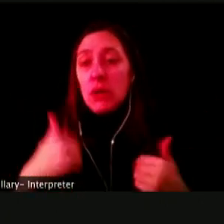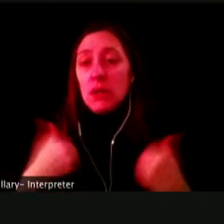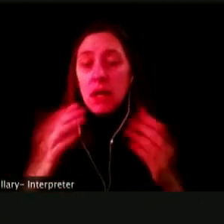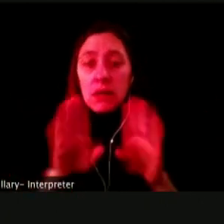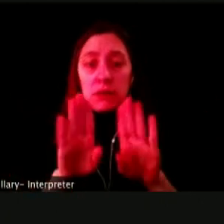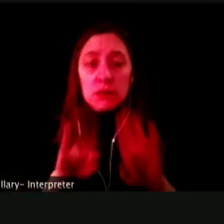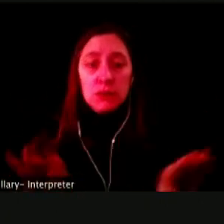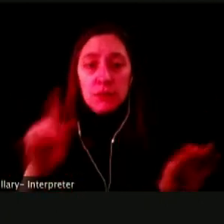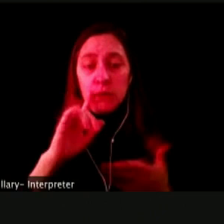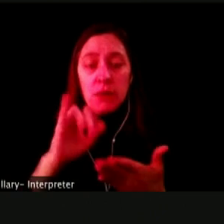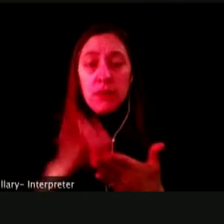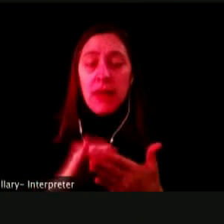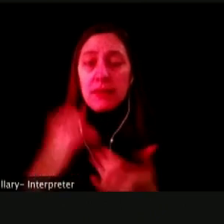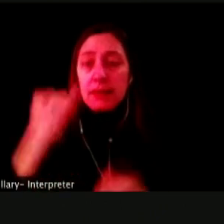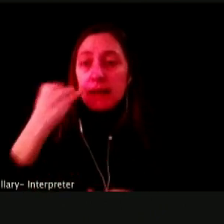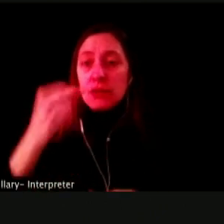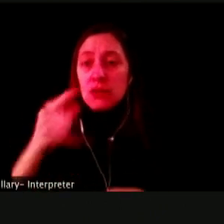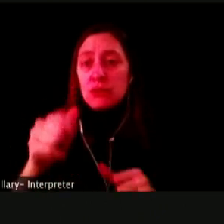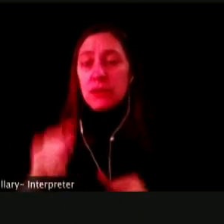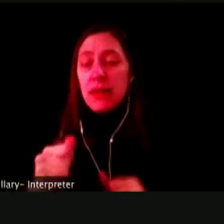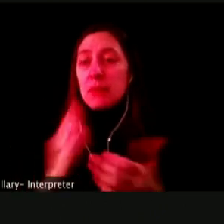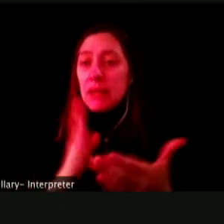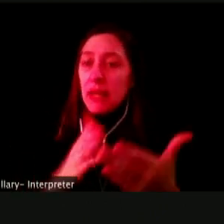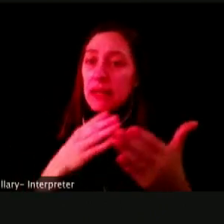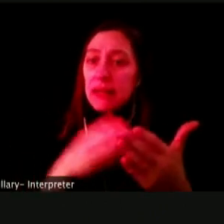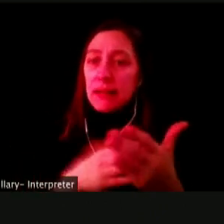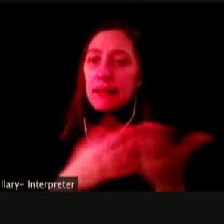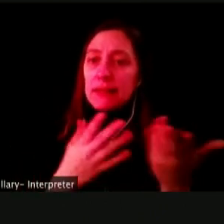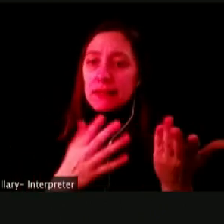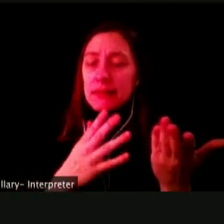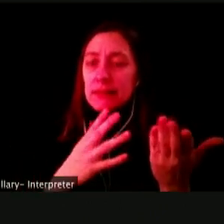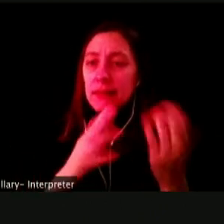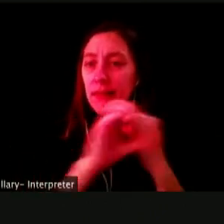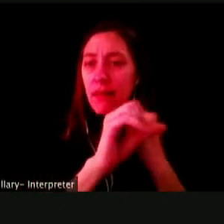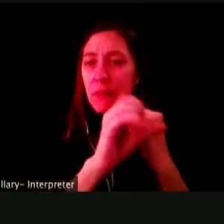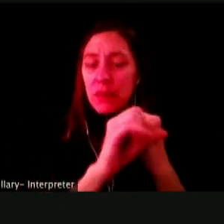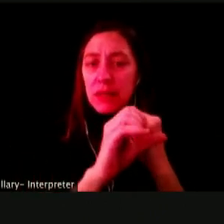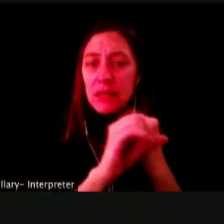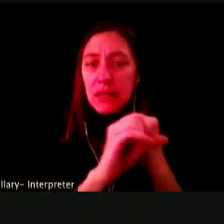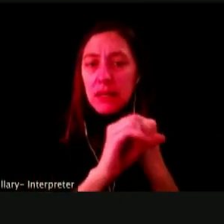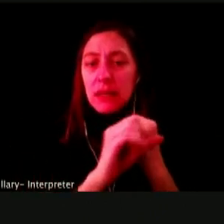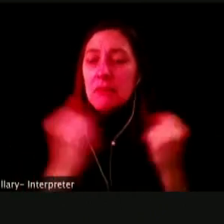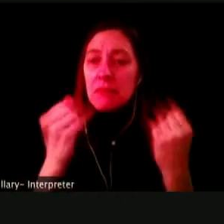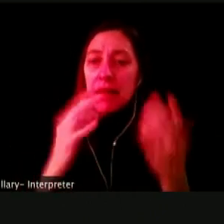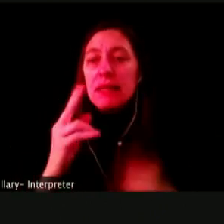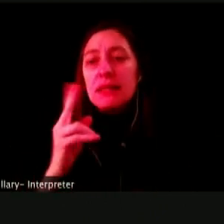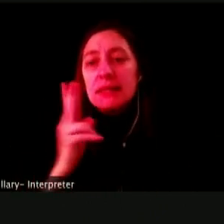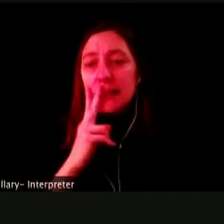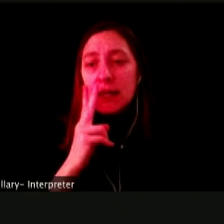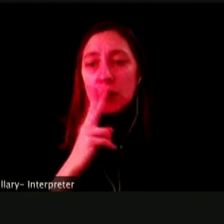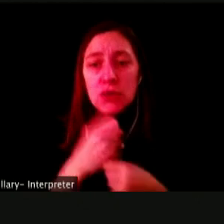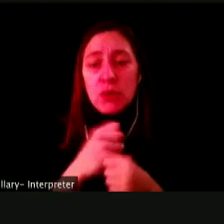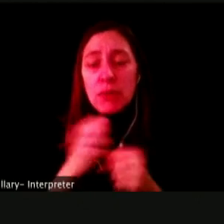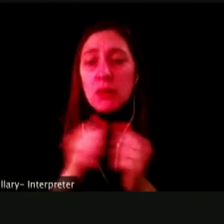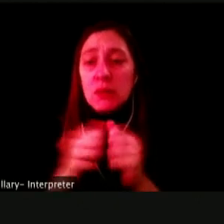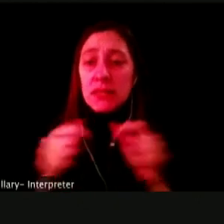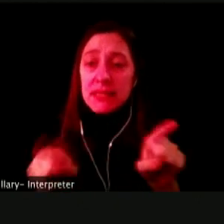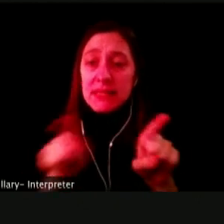IDEA THAT YOU CAN GO AGAINST TOBACCO COMPANY ADVERTISING MANY ARE MADE BY THE SAME COMPANIES THAT PRODUCE REGULAR CIGARETTES.